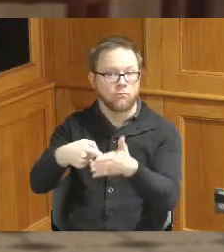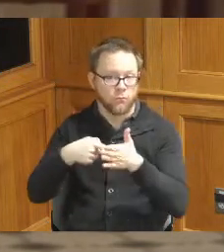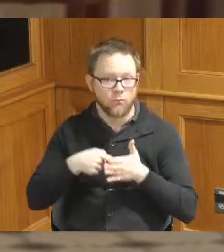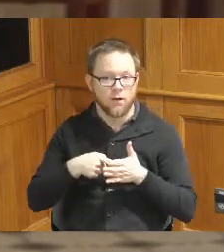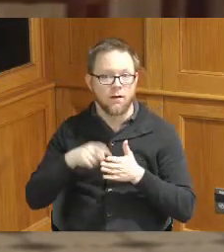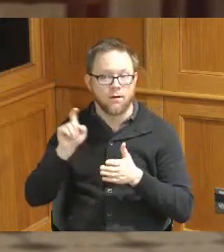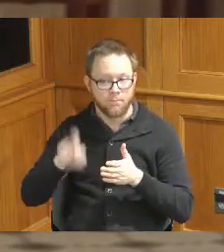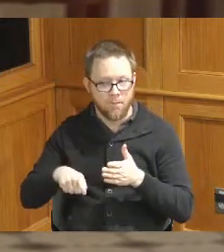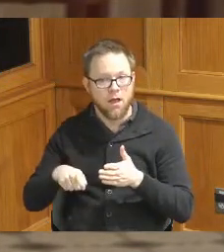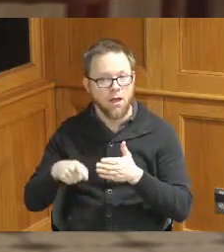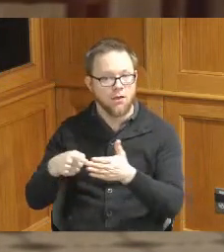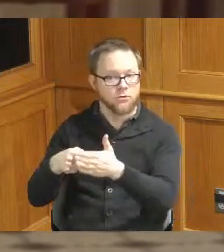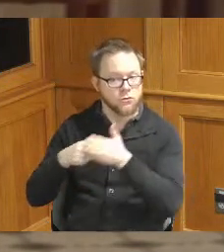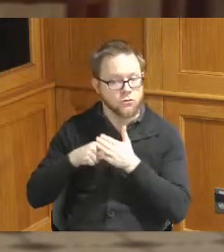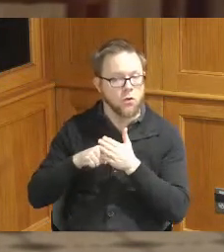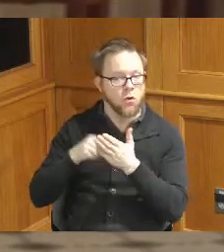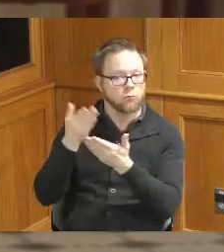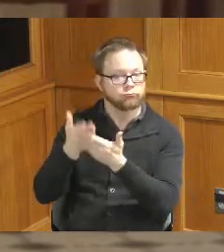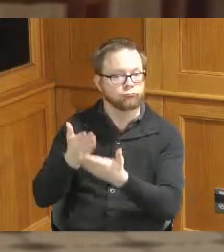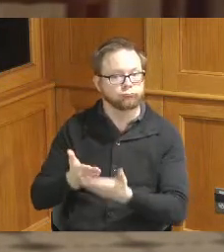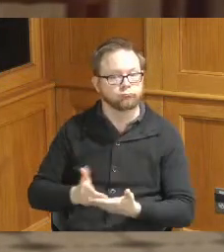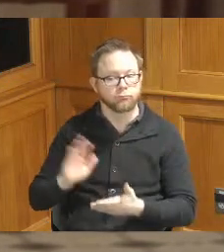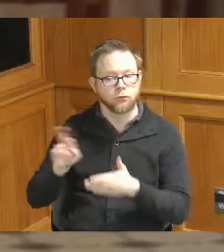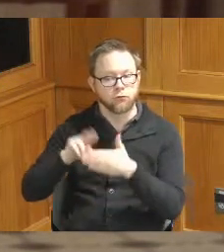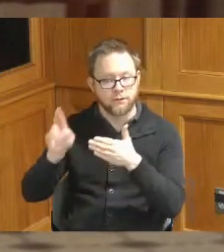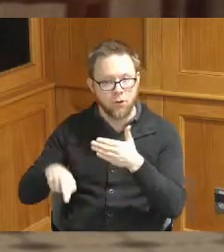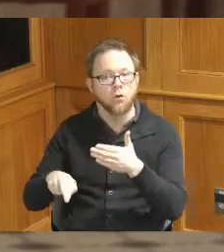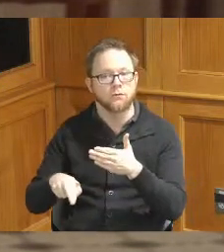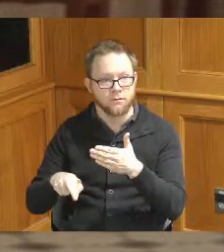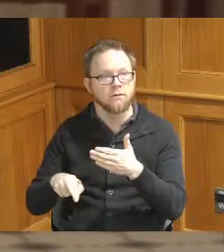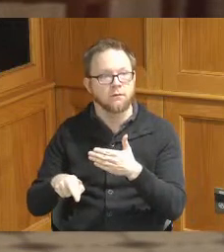on the outcomes of the funds and we do have information in there on giving the Board